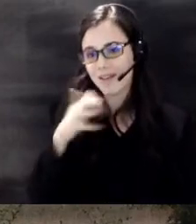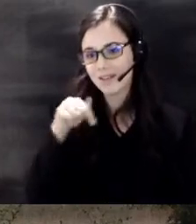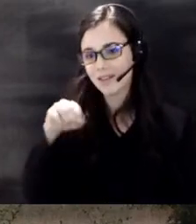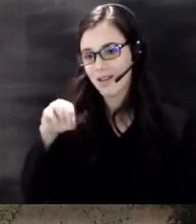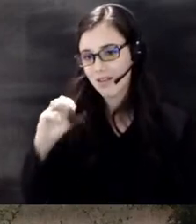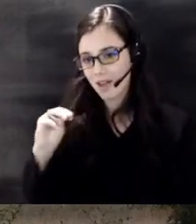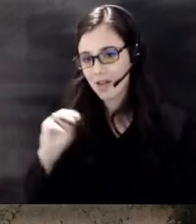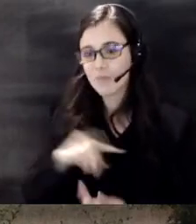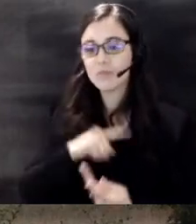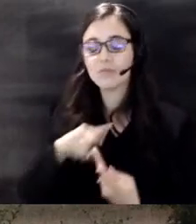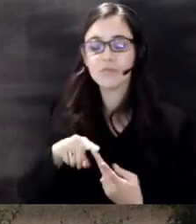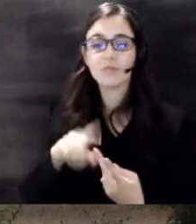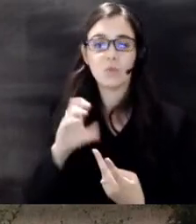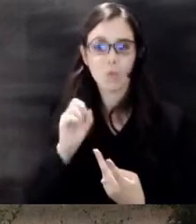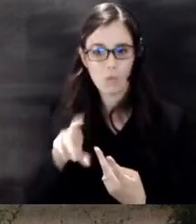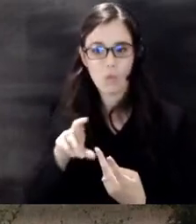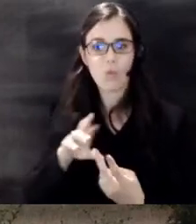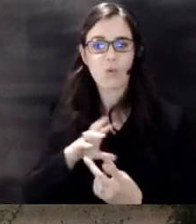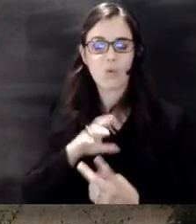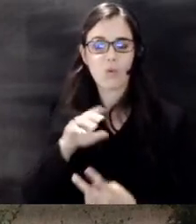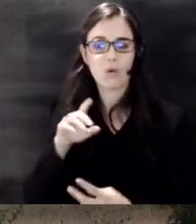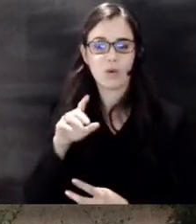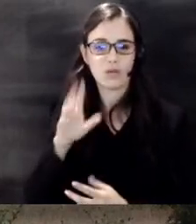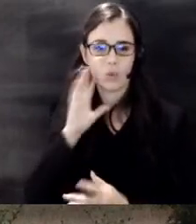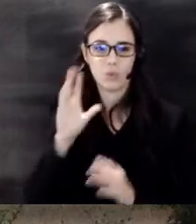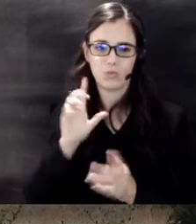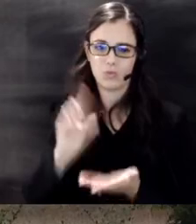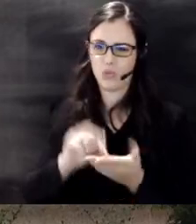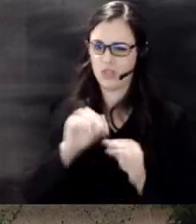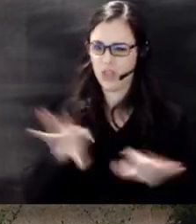point of contact that with press release will be released on that thank you sir thank you